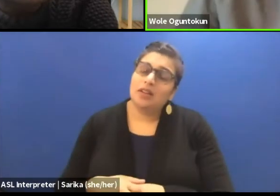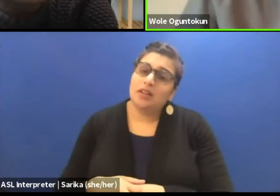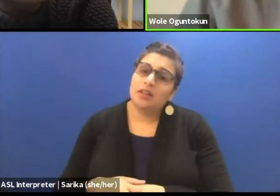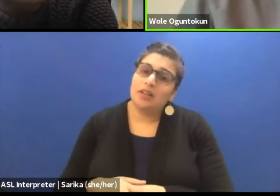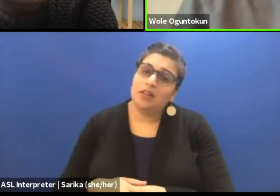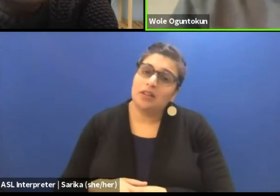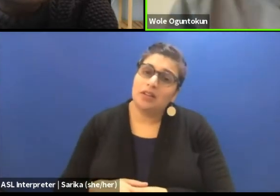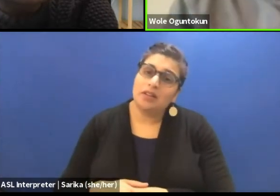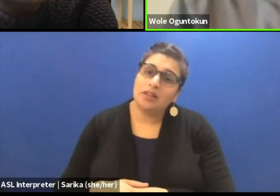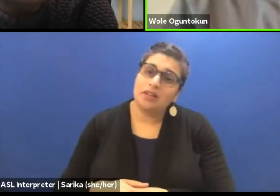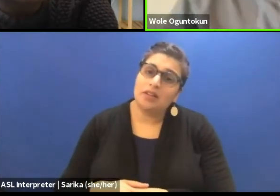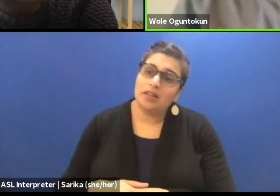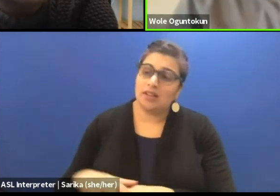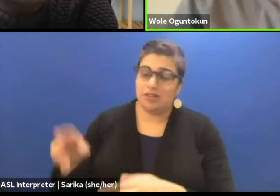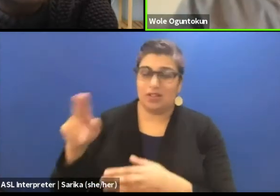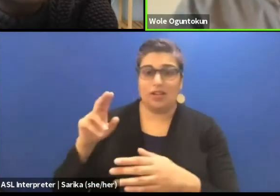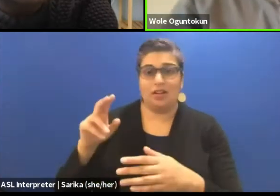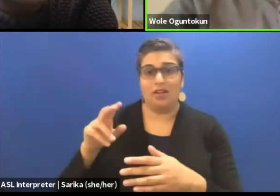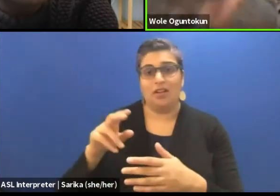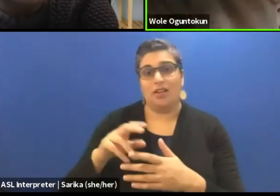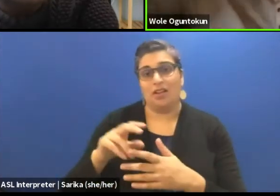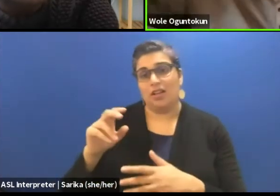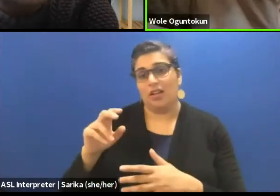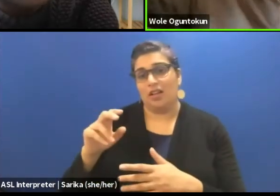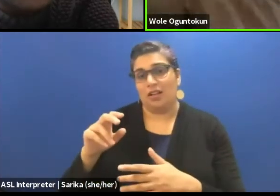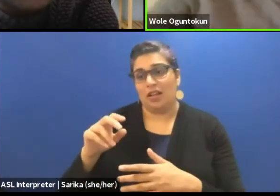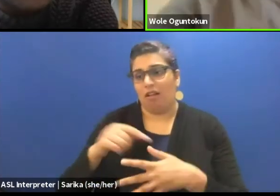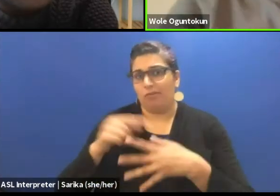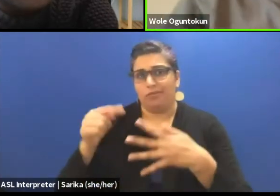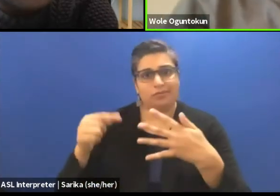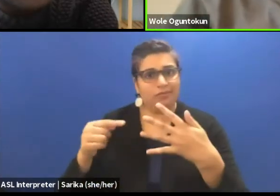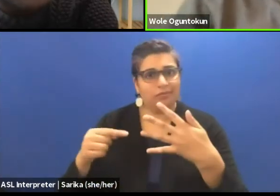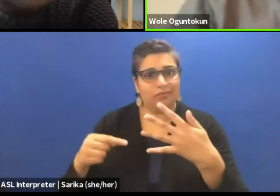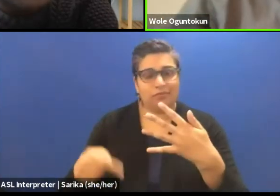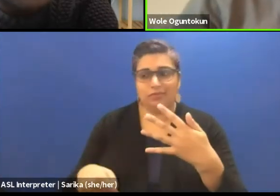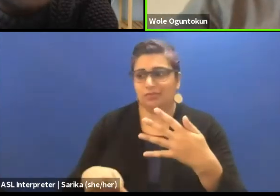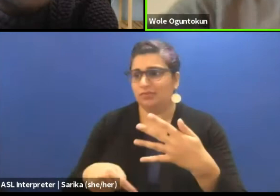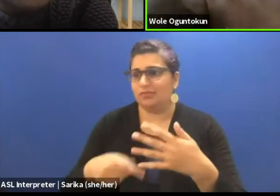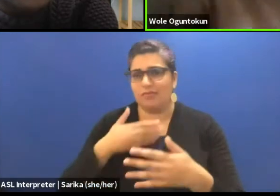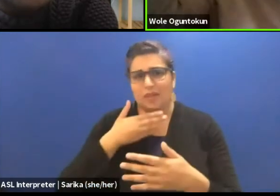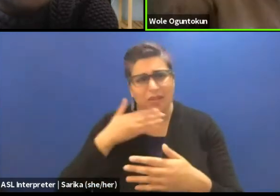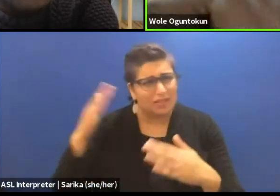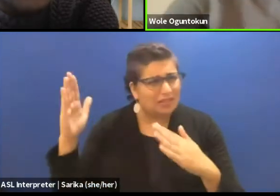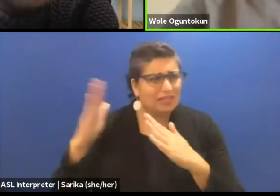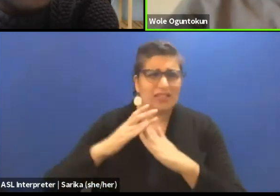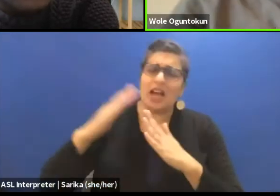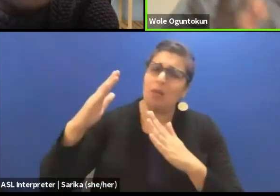in the University of Ibadan. of the Lagos State of University, Lagos University.